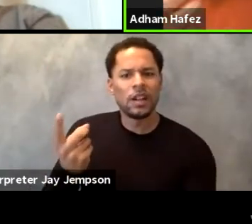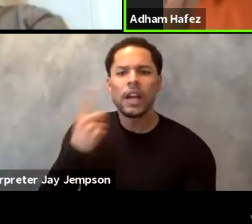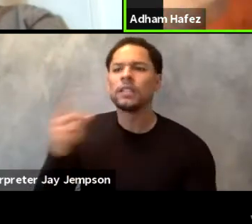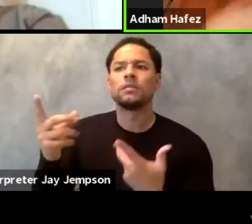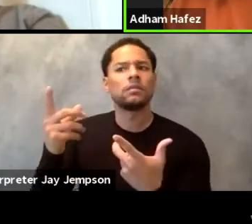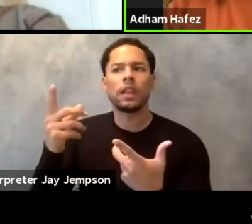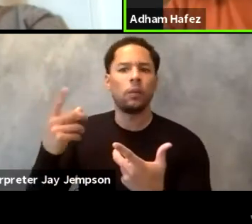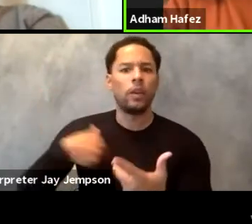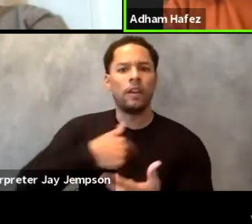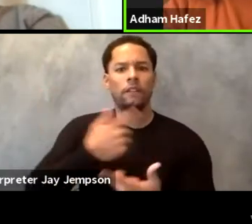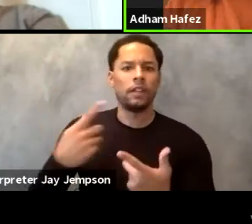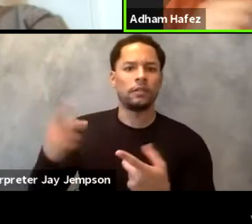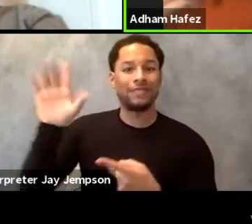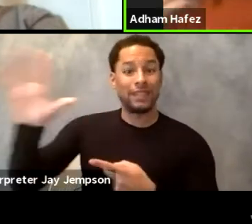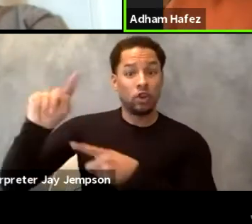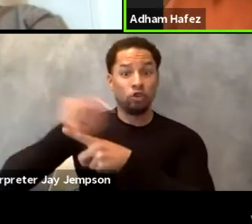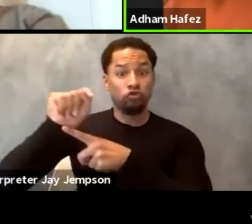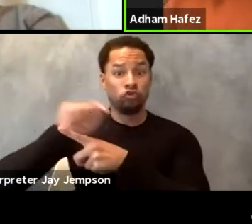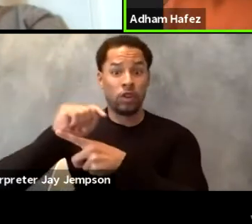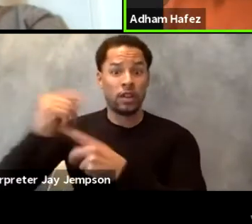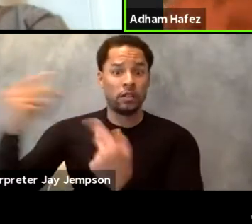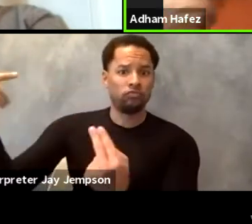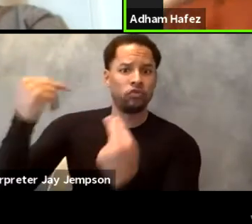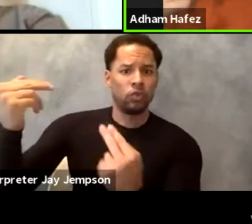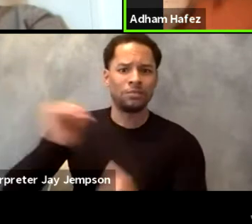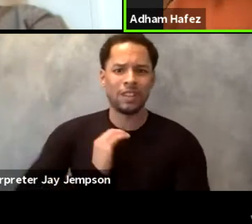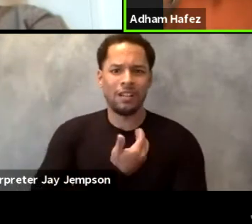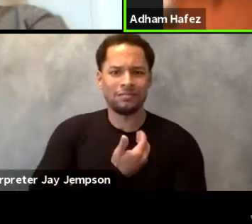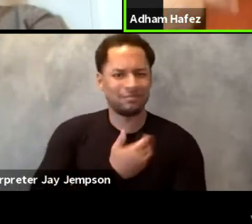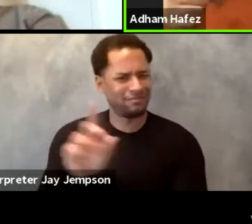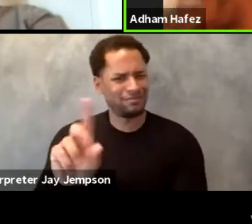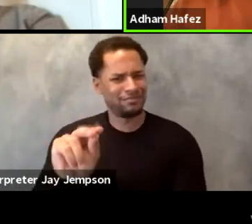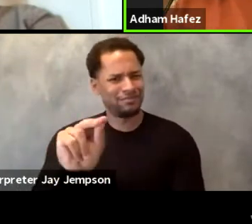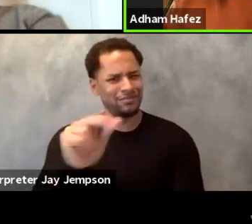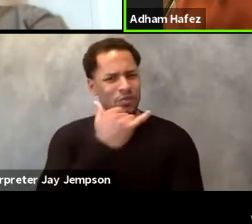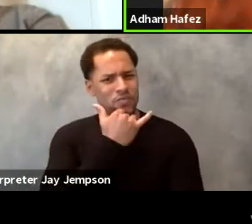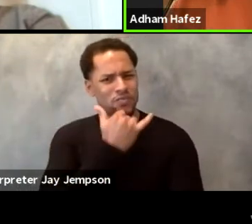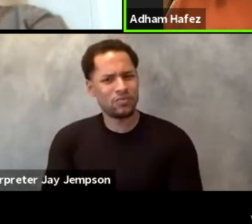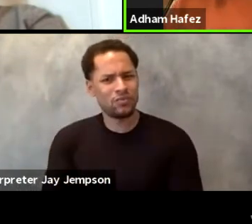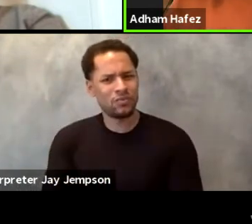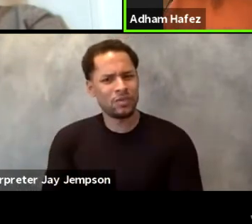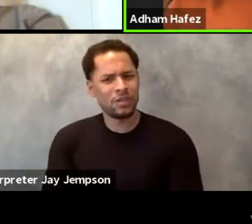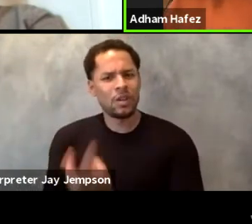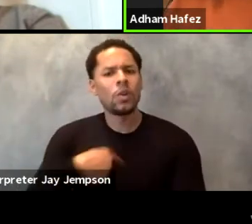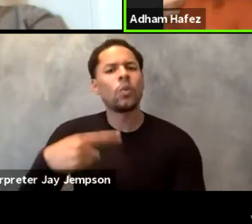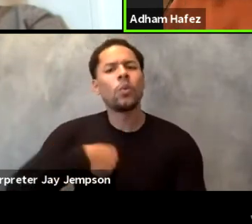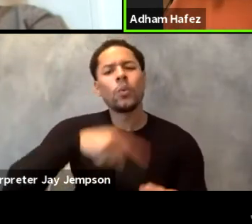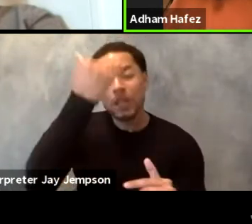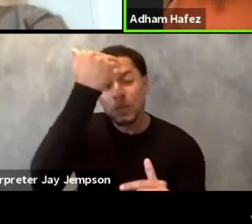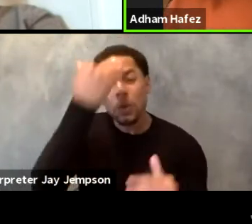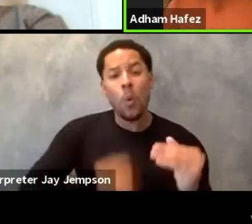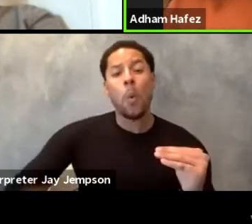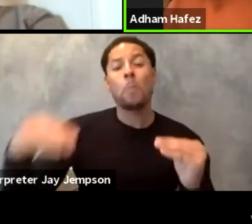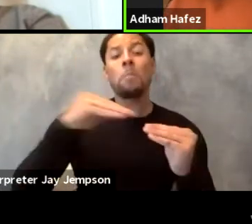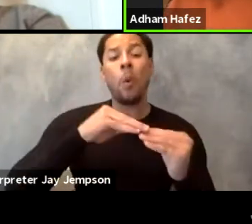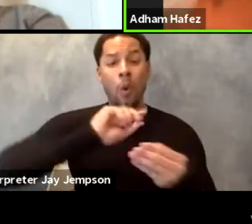While in fact the story is wrong because we know more about the history of both places and the practices of both places